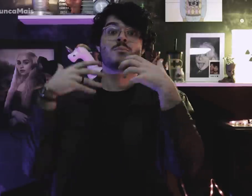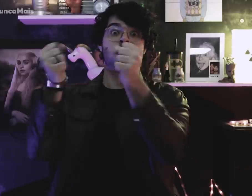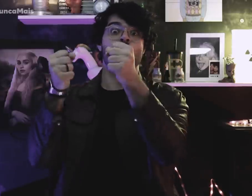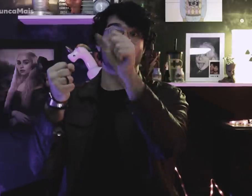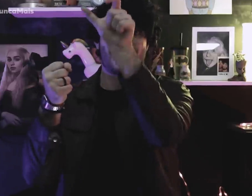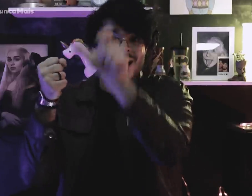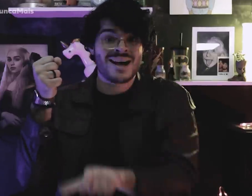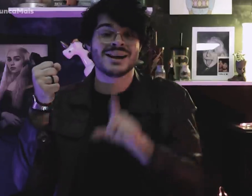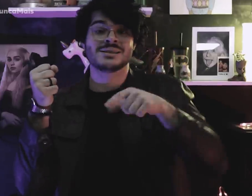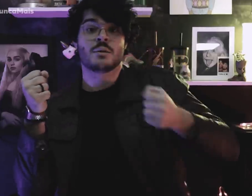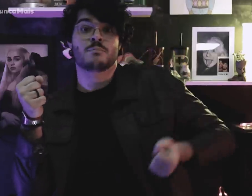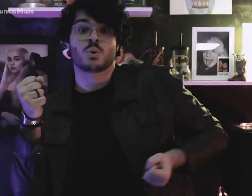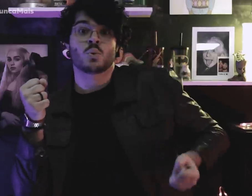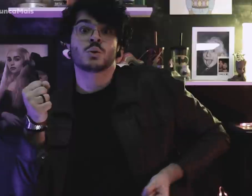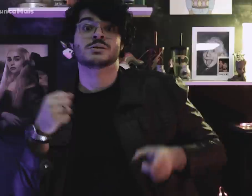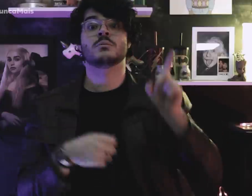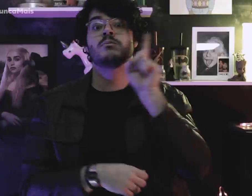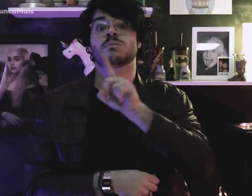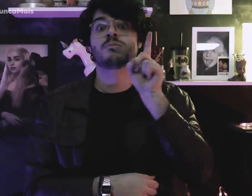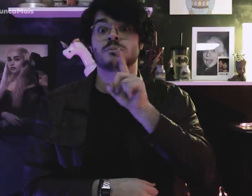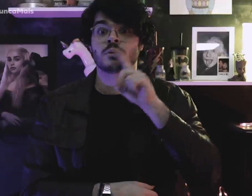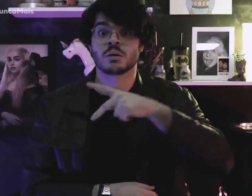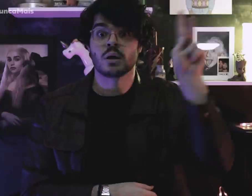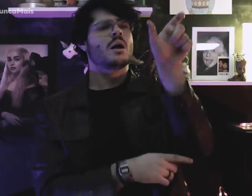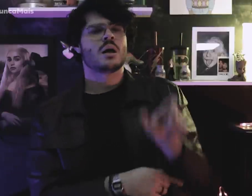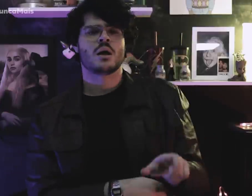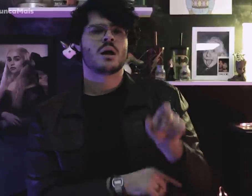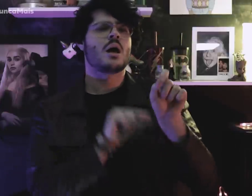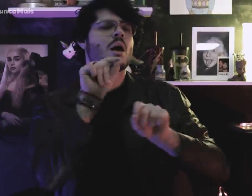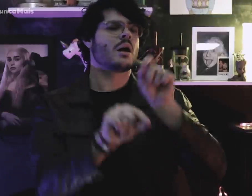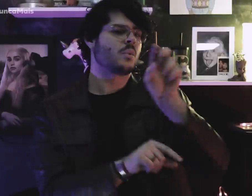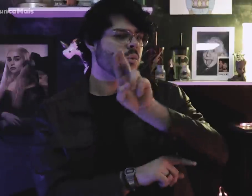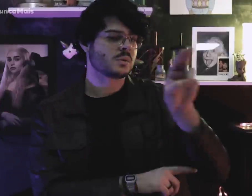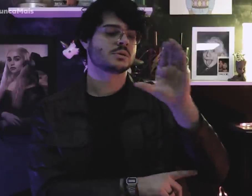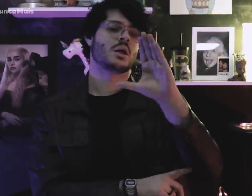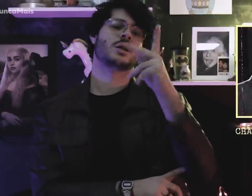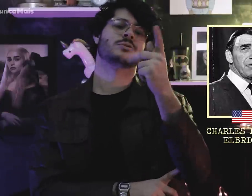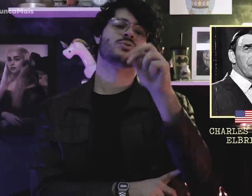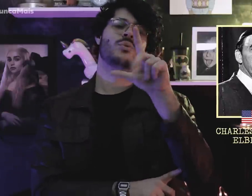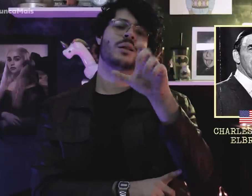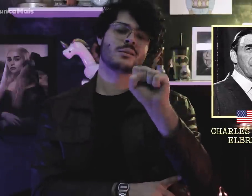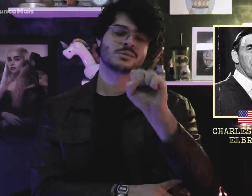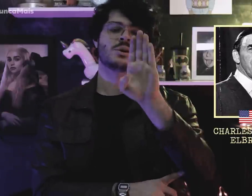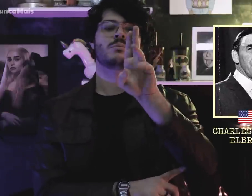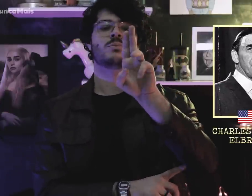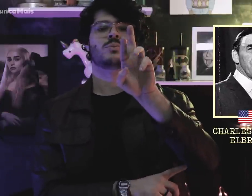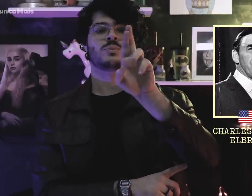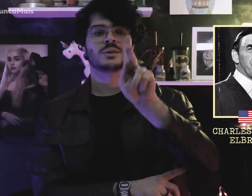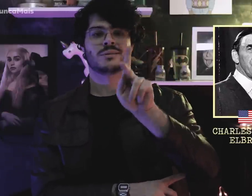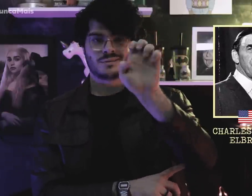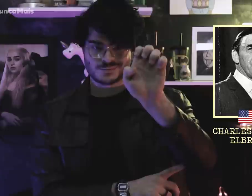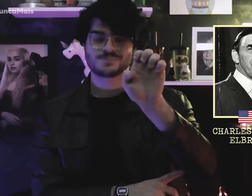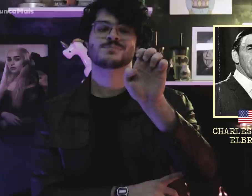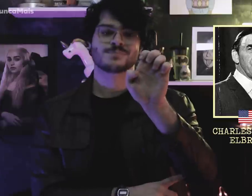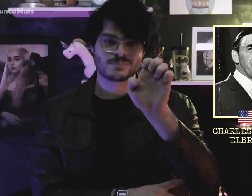US Ambassador, Charles Burke Elbrick!